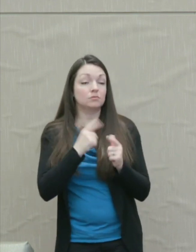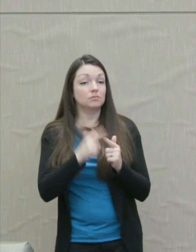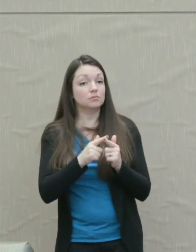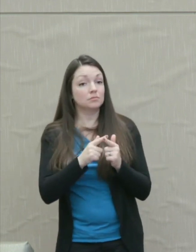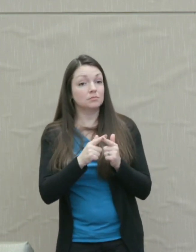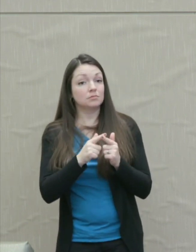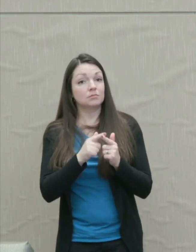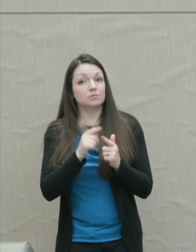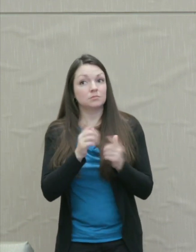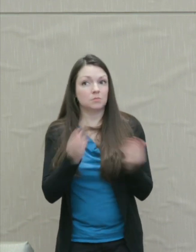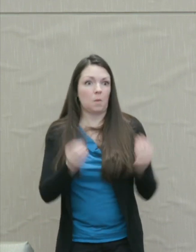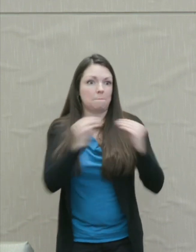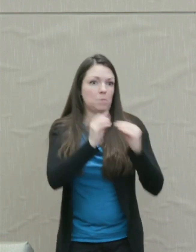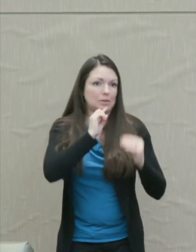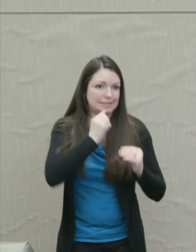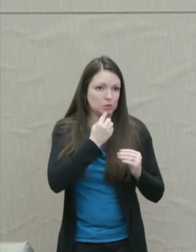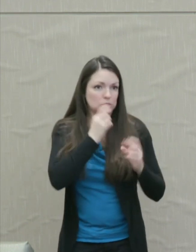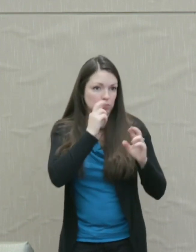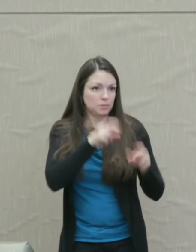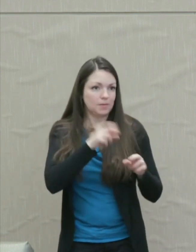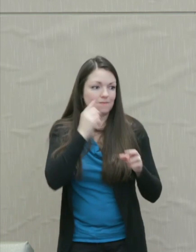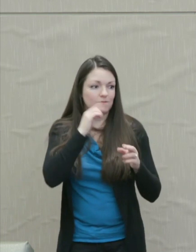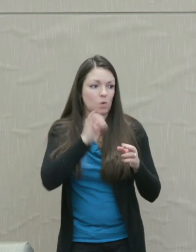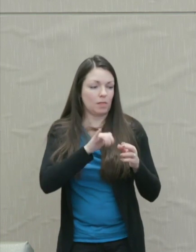that seriously for the sake of the future.